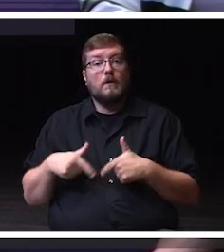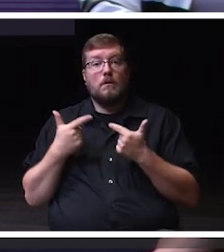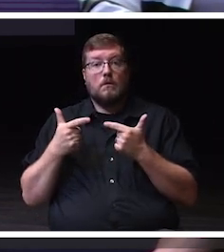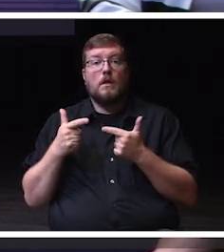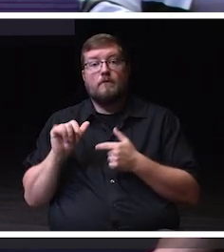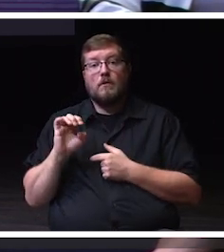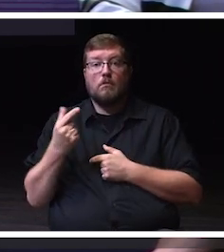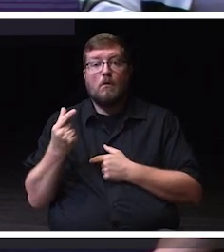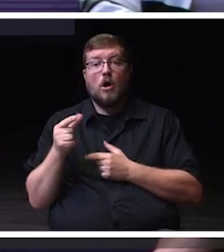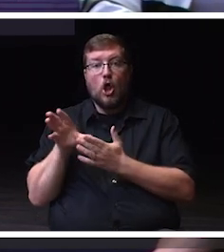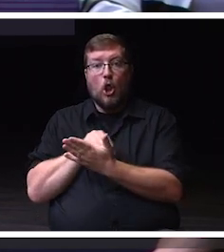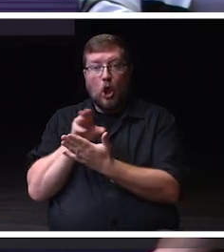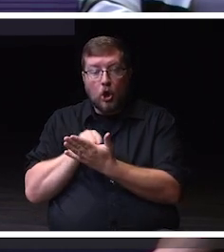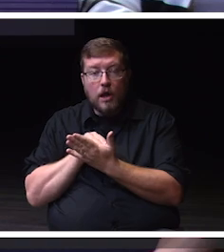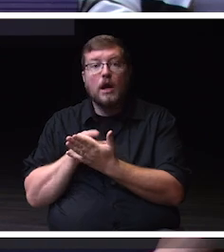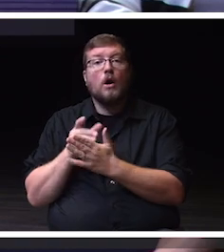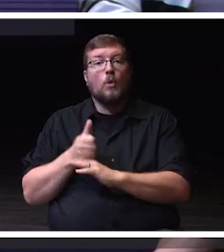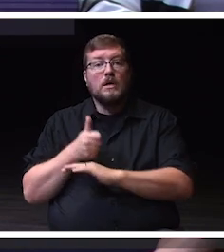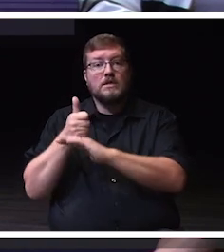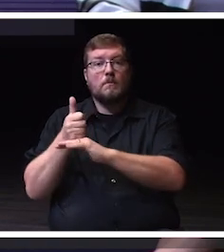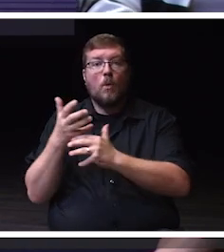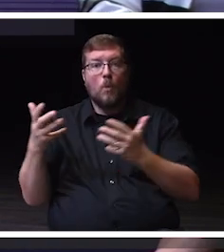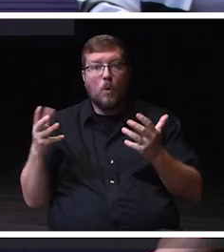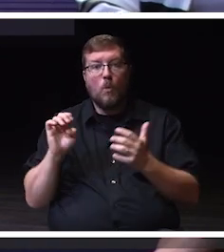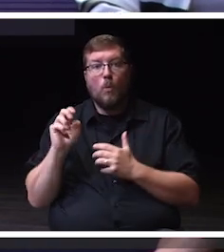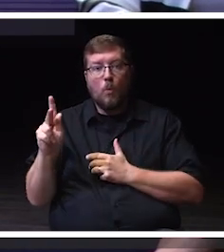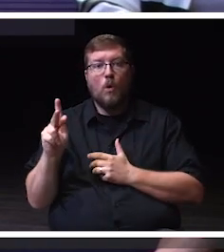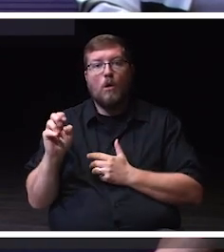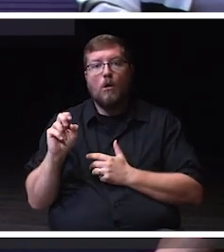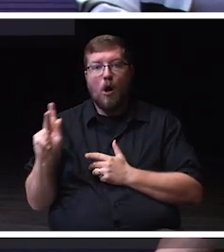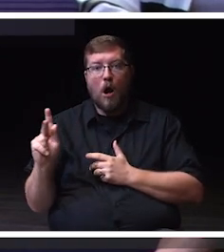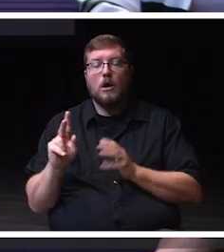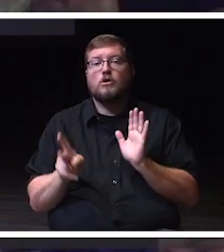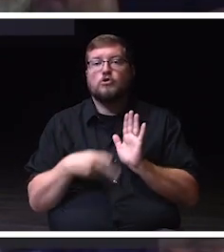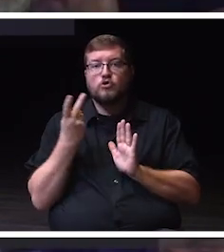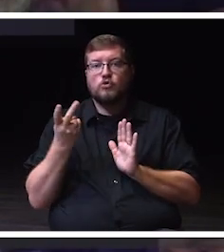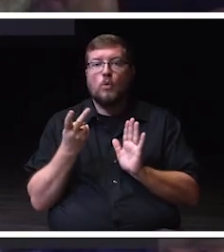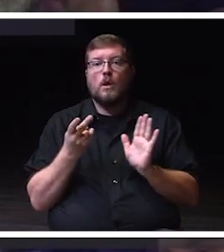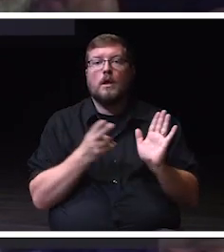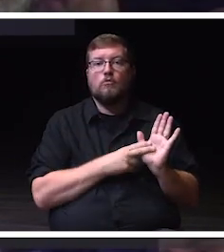to be launching the Warhawk Dual Enrollment Academy this fall with the chemistry and safety course,